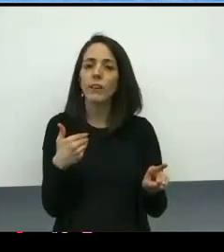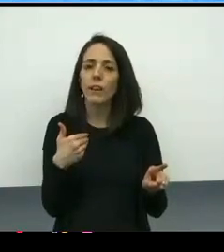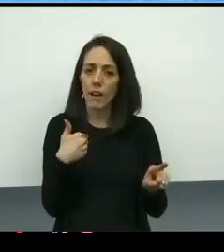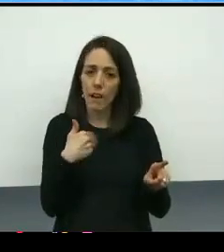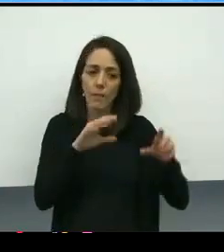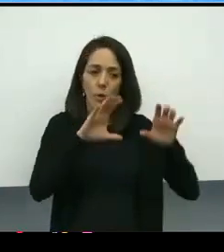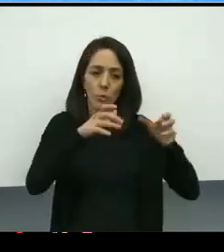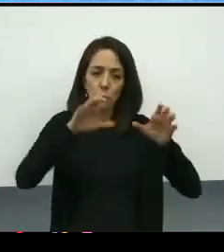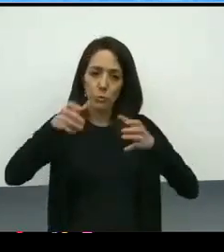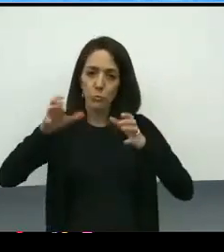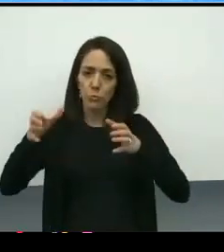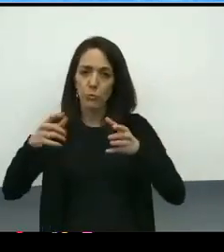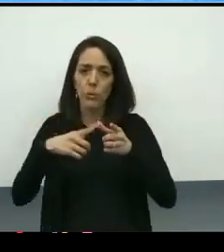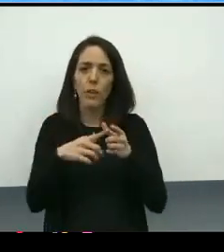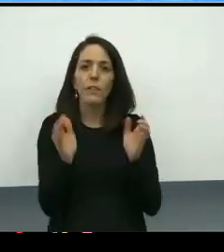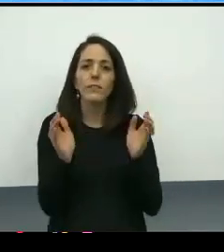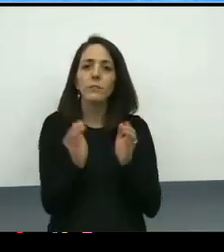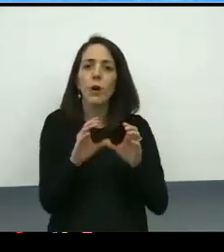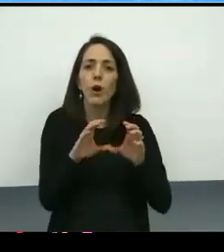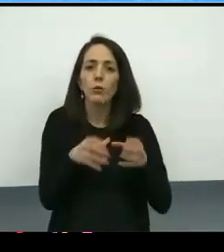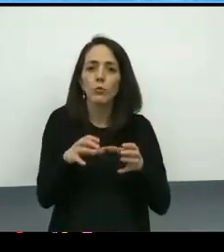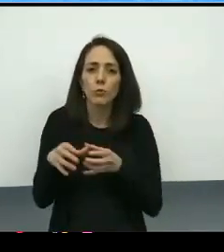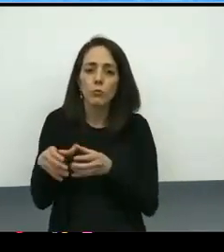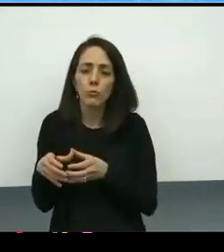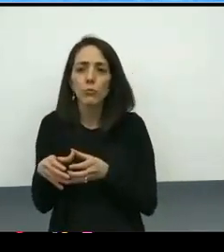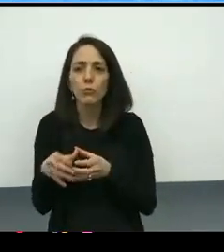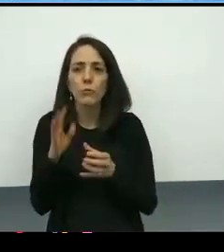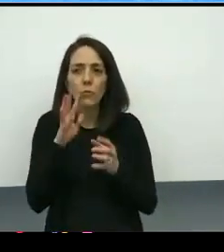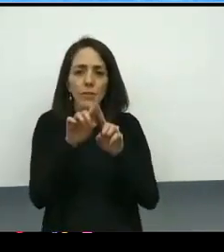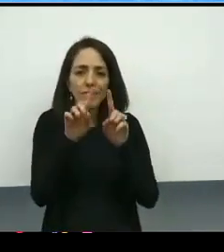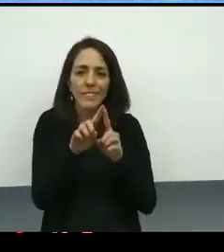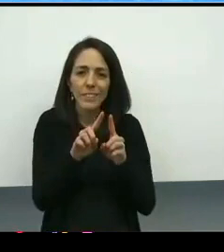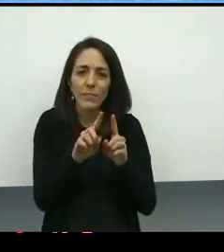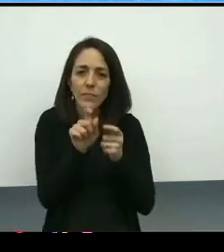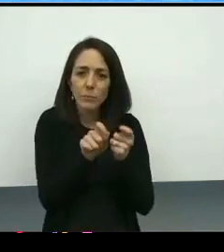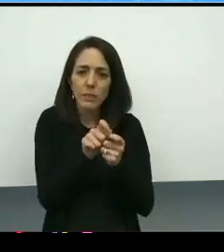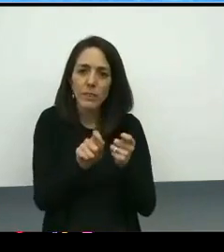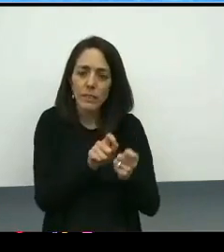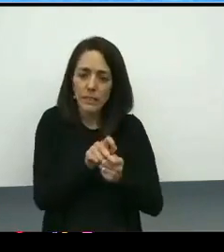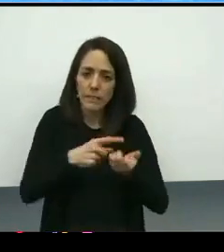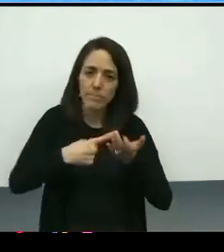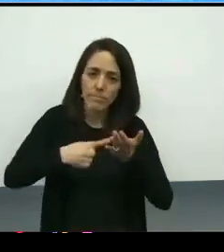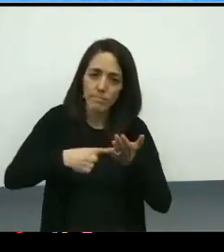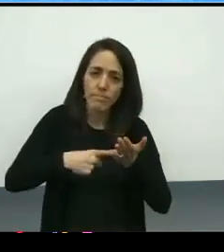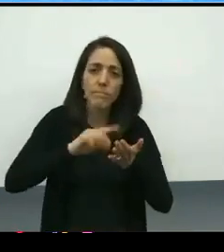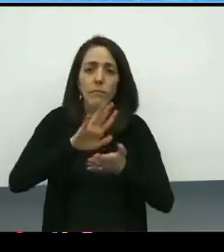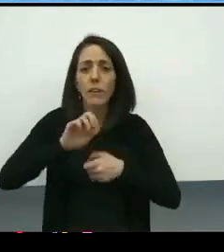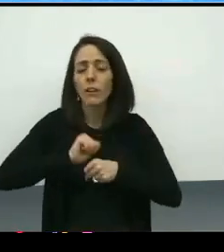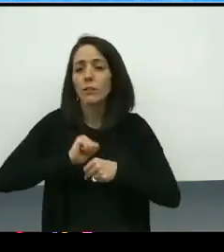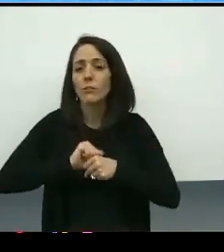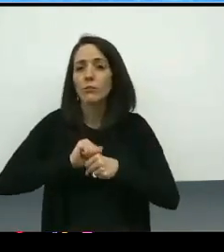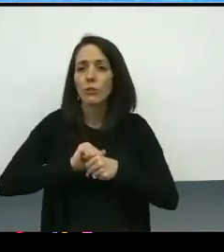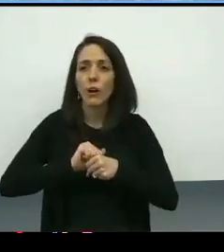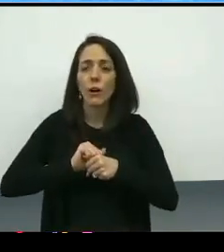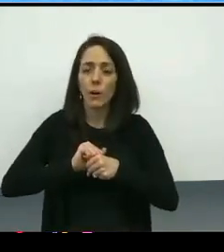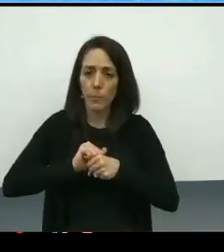who are working on particular work streams, and we'll go through that in a moment. They are tasked with bringing forward recommendations